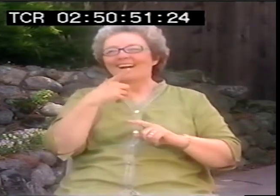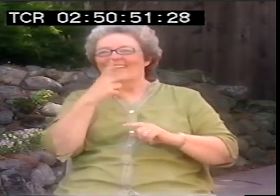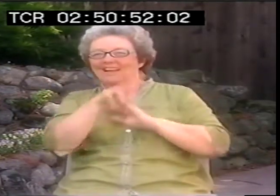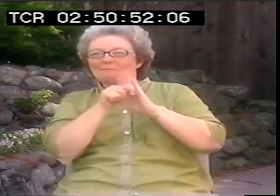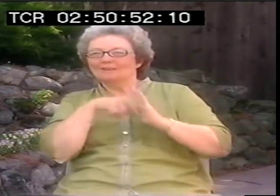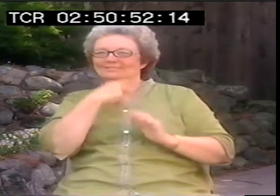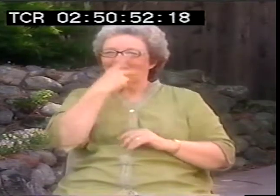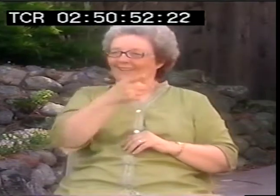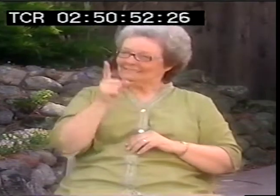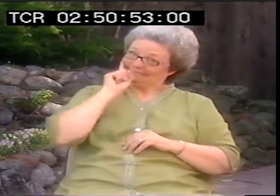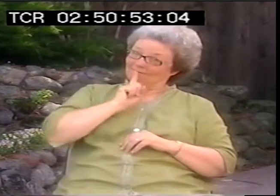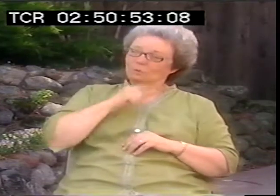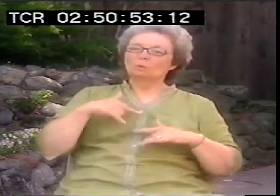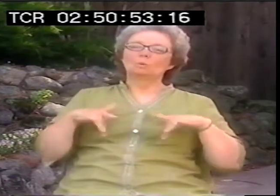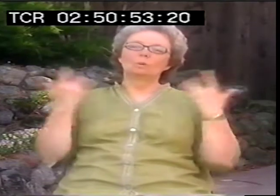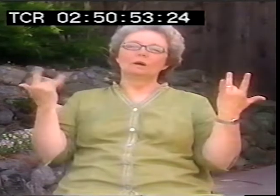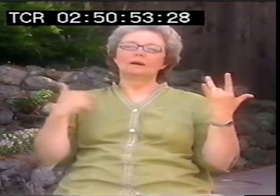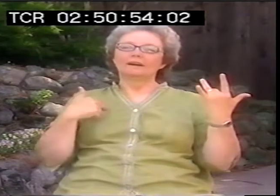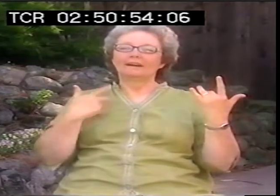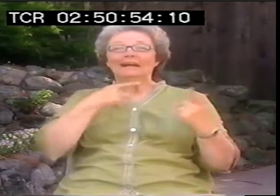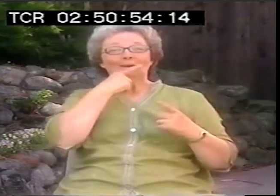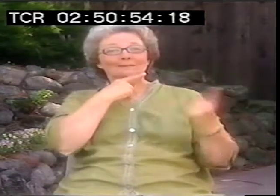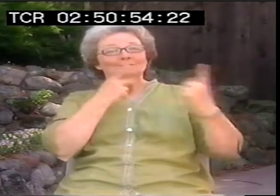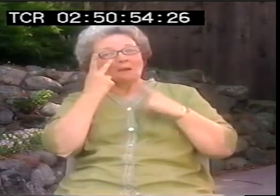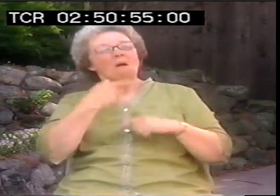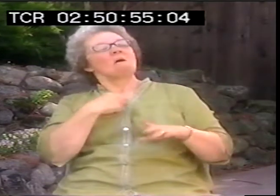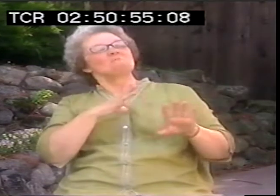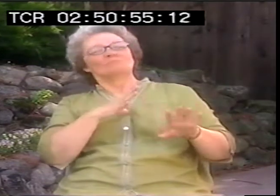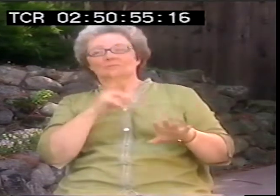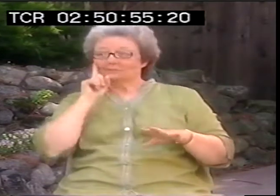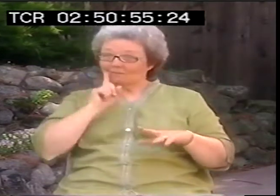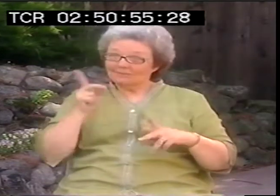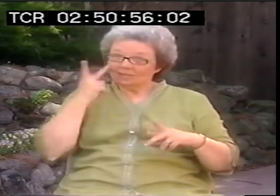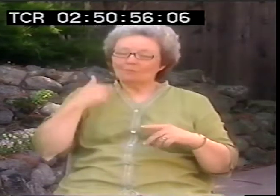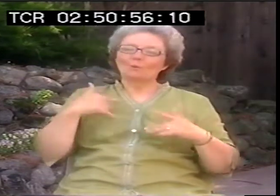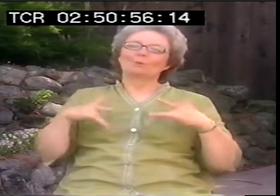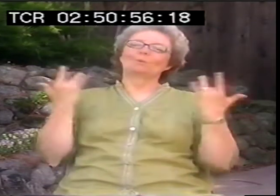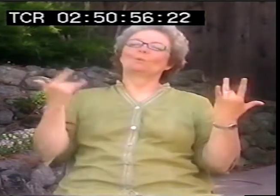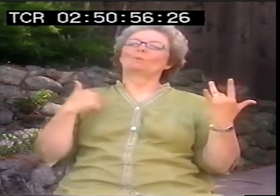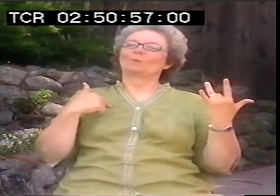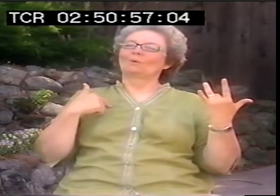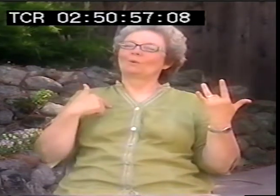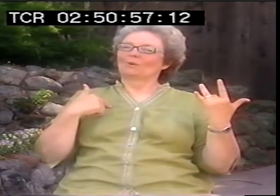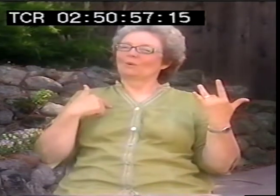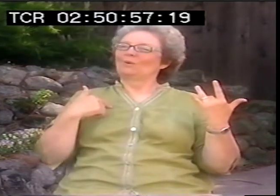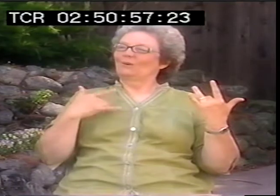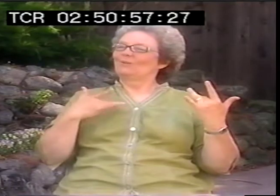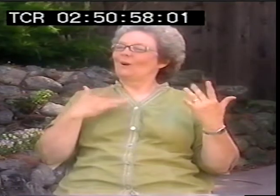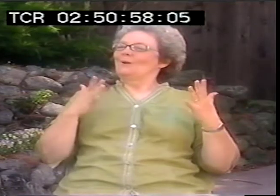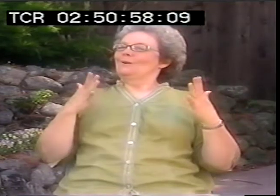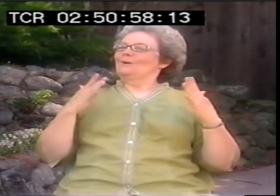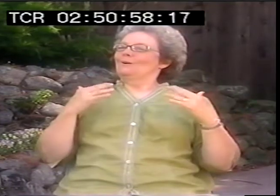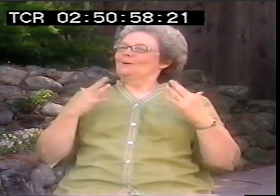generations and sometimes a deaf kid will approach me and tell me they saw me on video. I like it when hearing people tell me they’ve